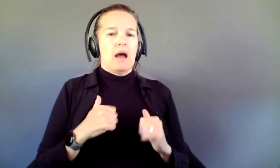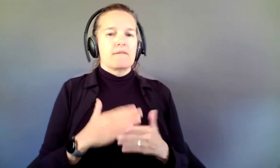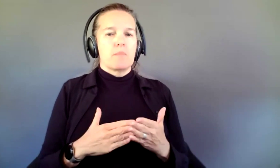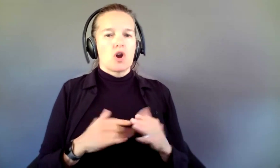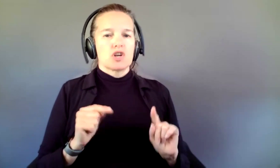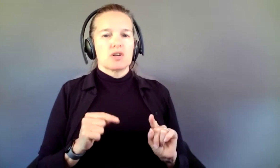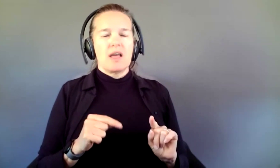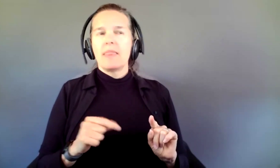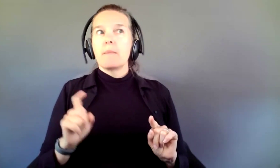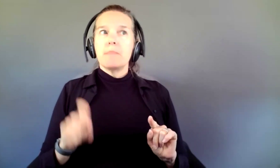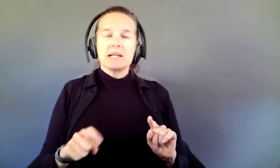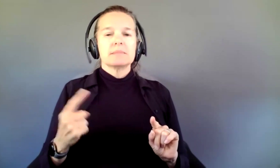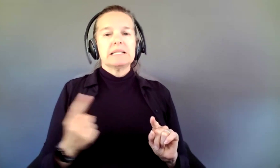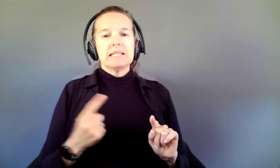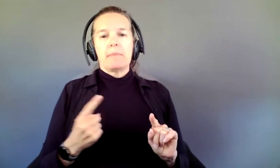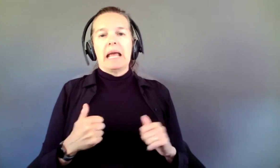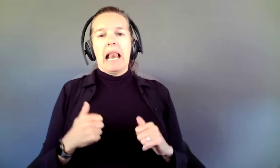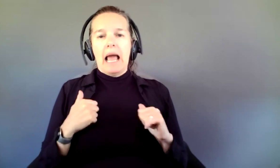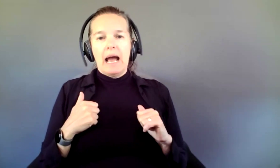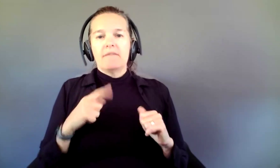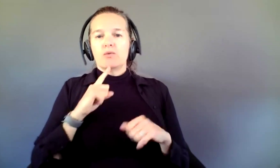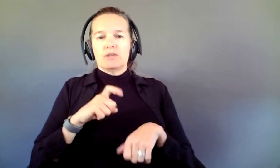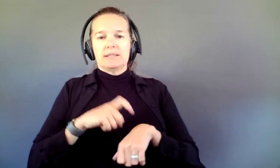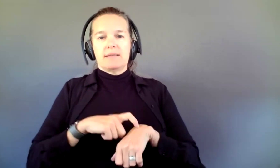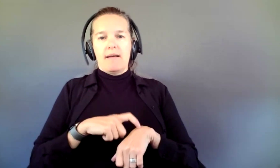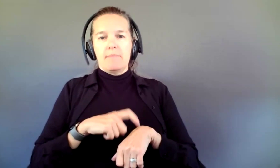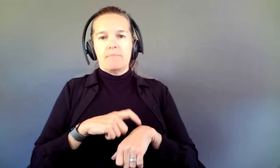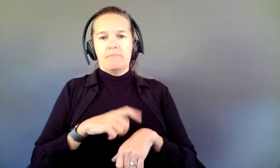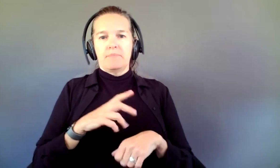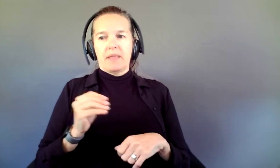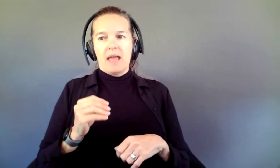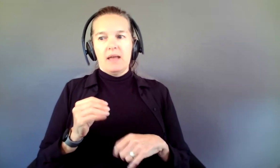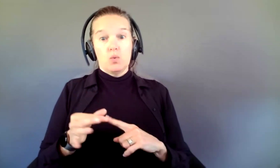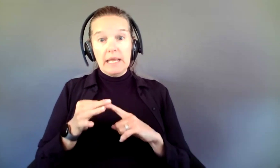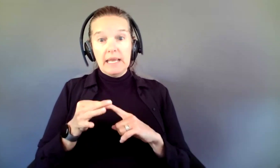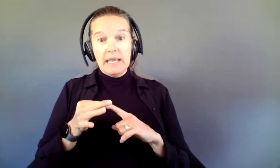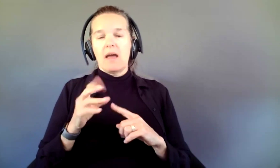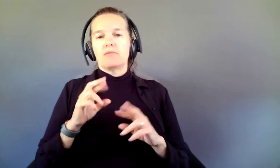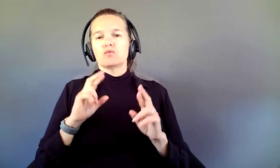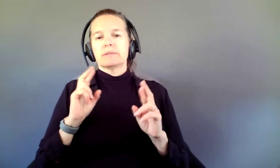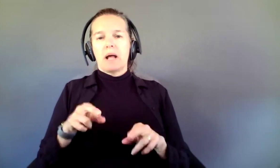the performance that is live, in realtime, and unique and responsive to the audience. Right. So,